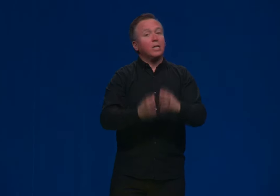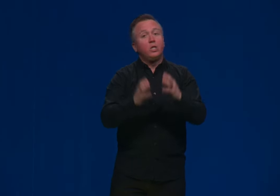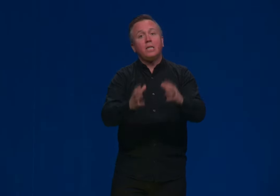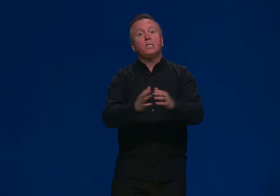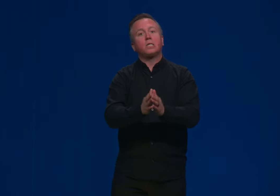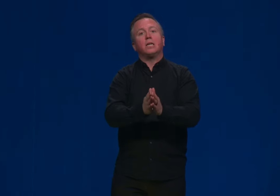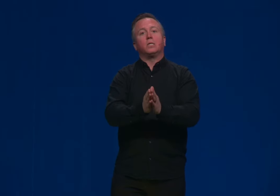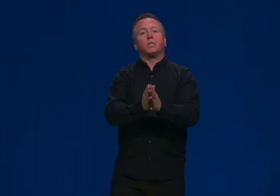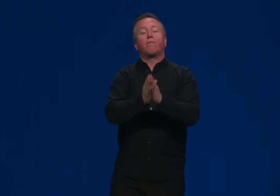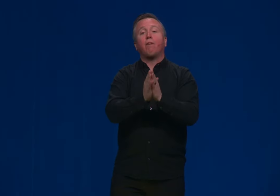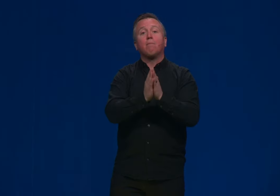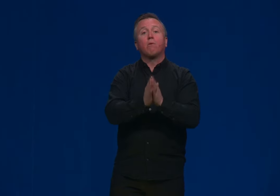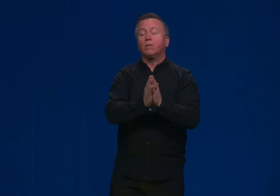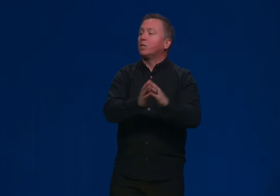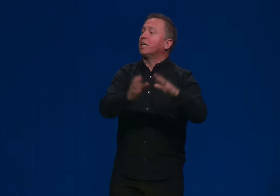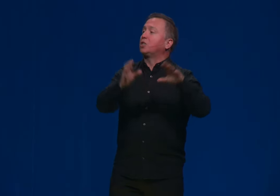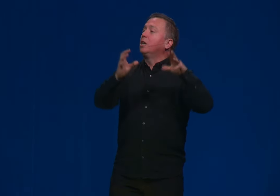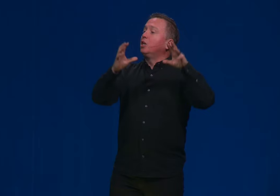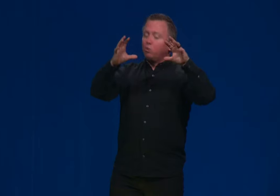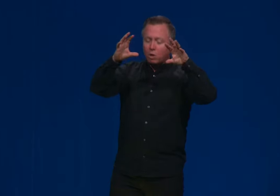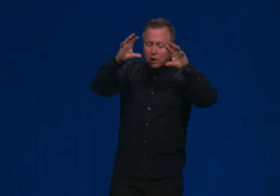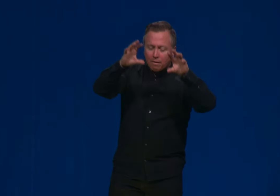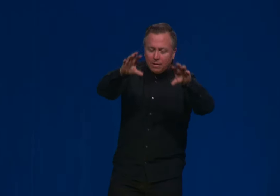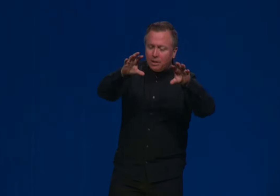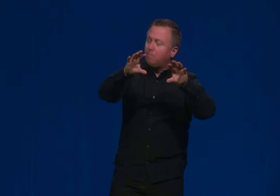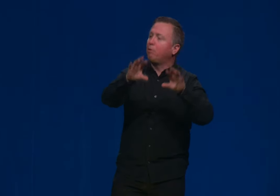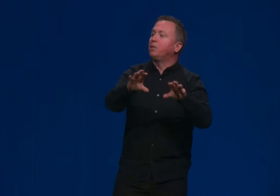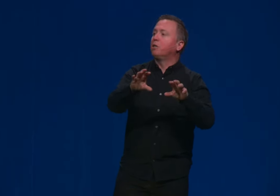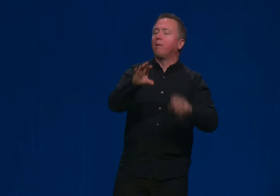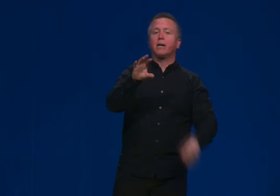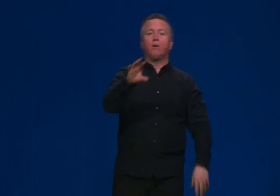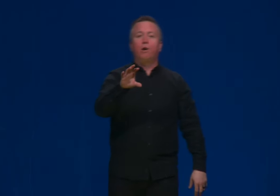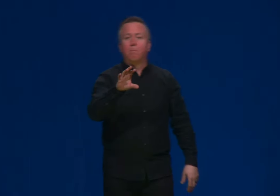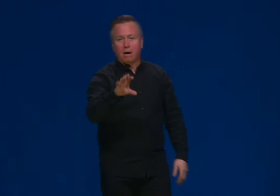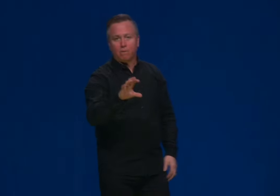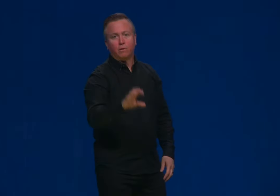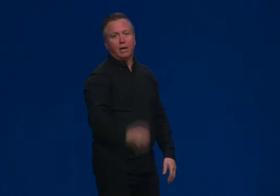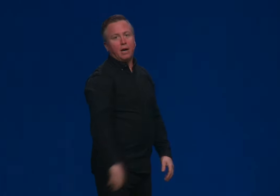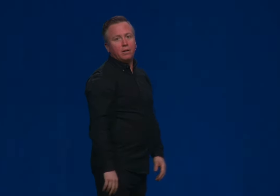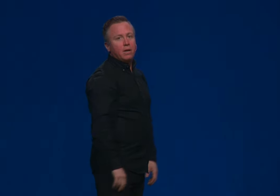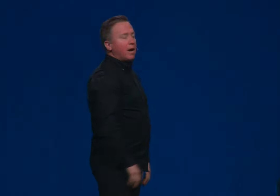And Genesis says it's far more than chance. You are lovingly put here by an all powerful God.